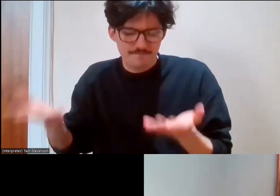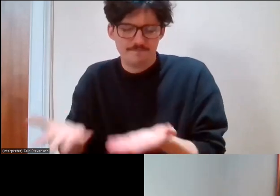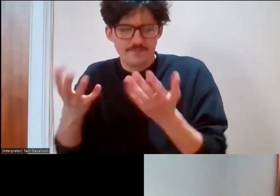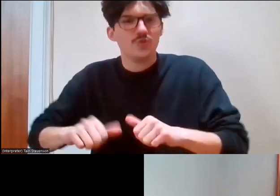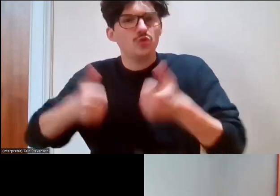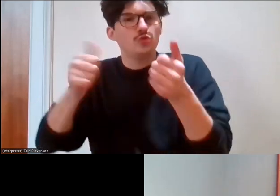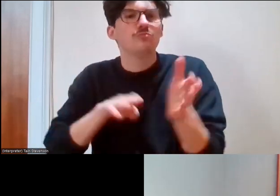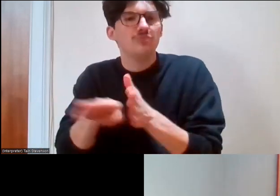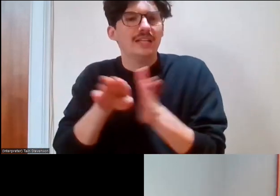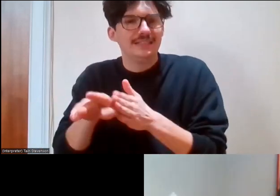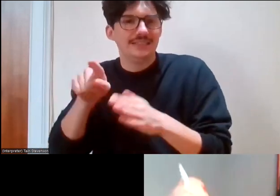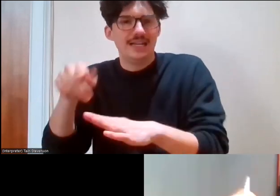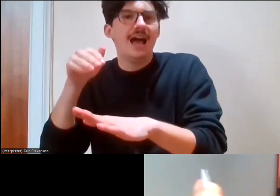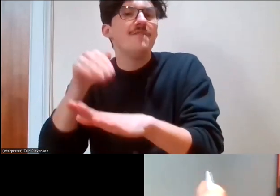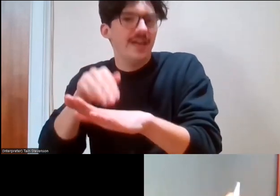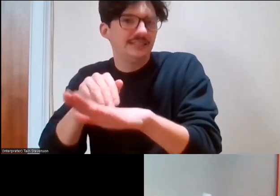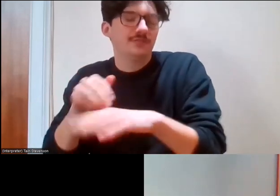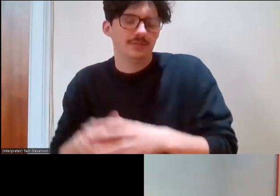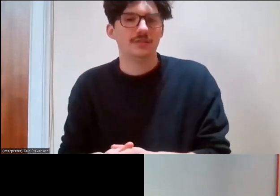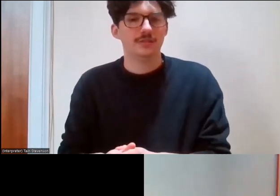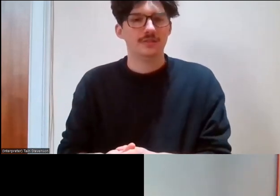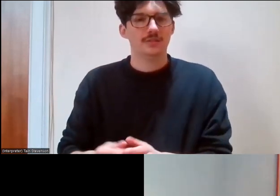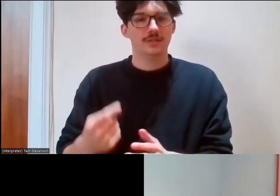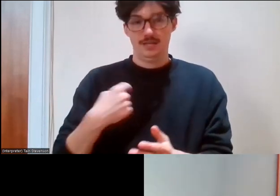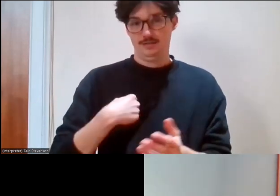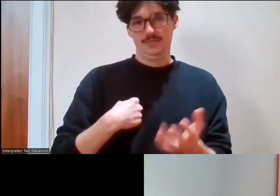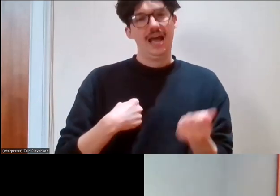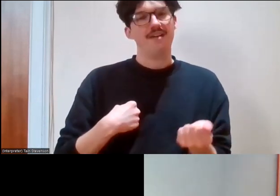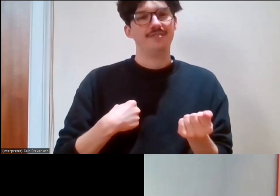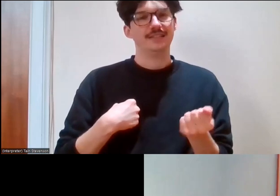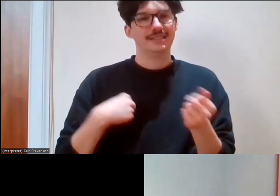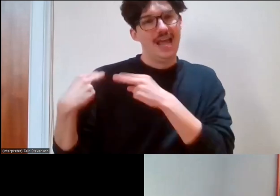programmes. I'm here with my Heritage Volunteer hat on, in some capacity, and for those